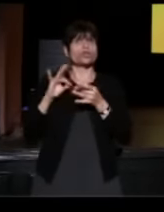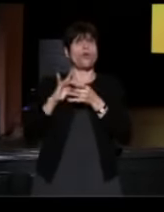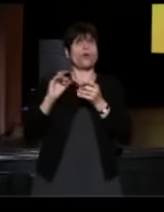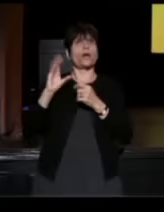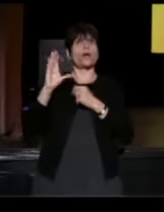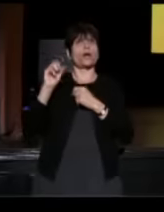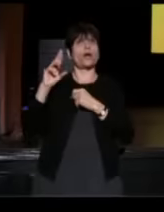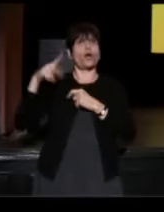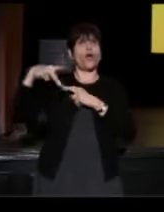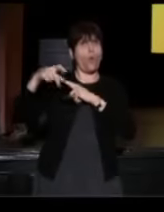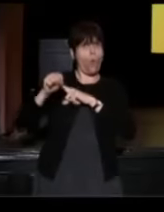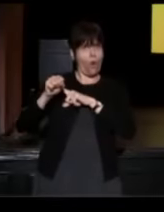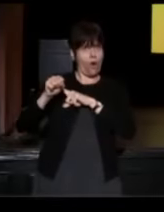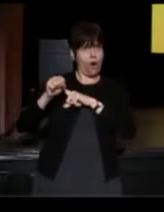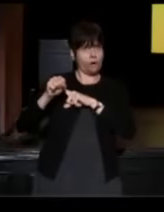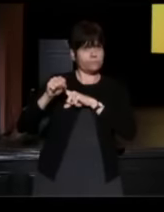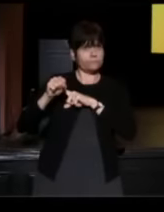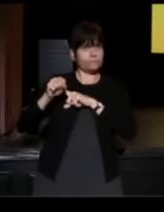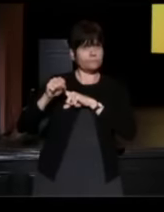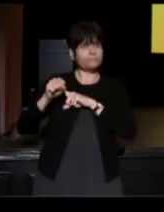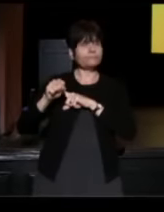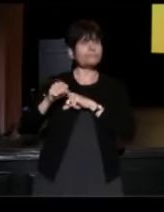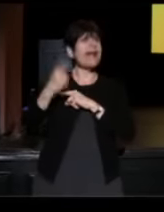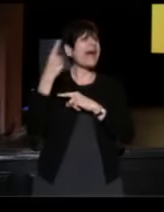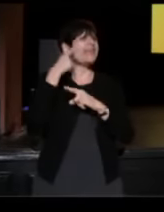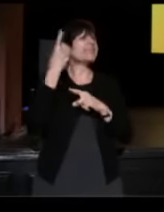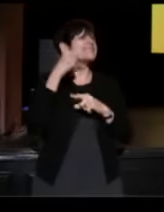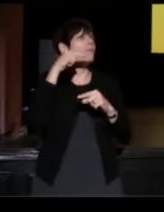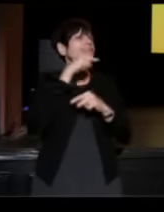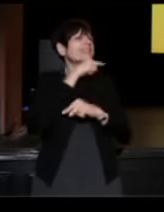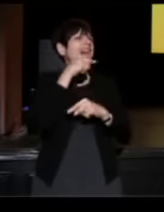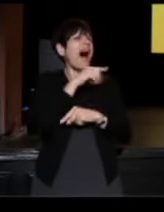Well, I'm still going to-- I think someone's lying so I'm going to explain what StoryCorps is.